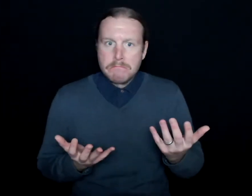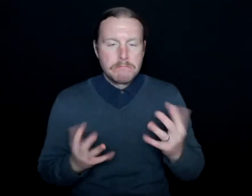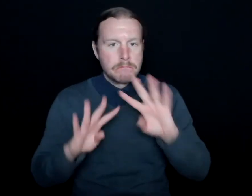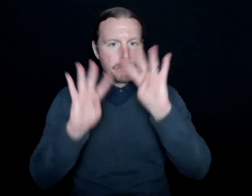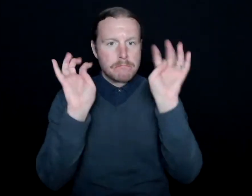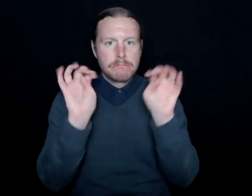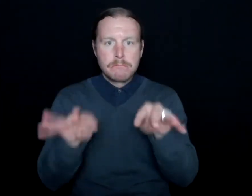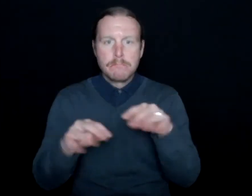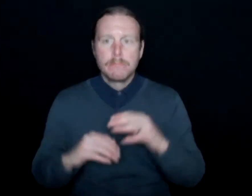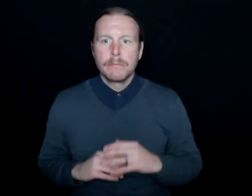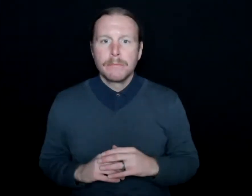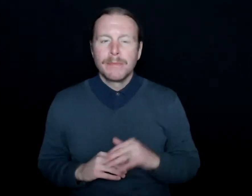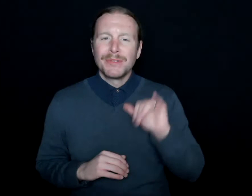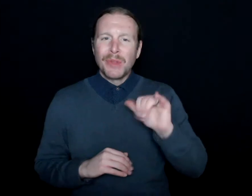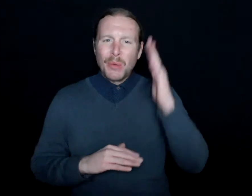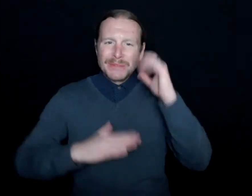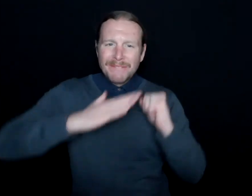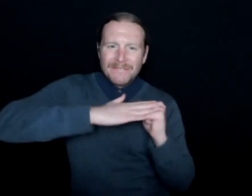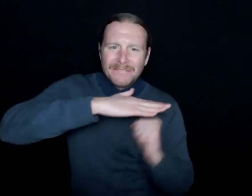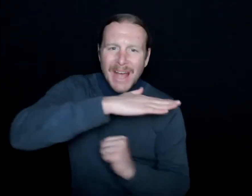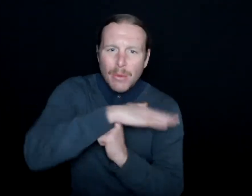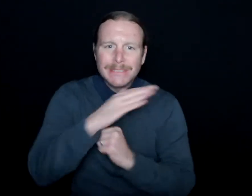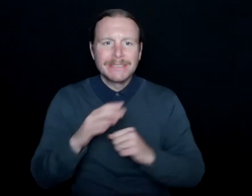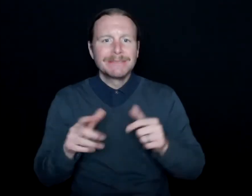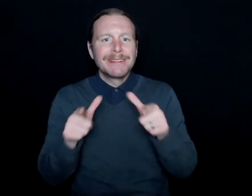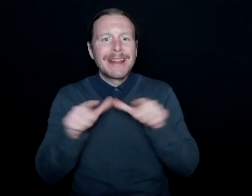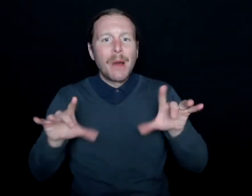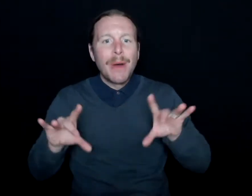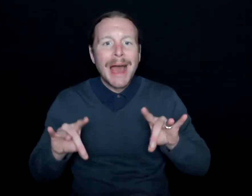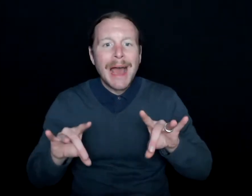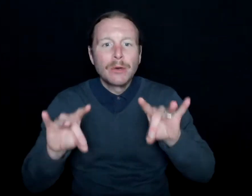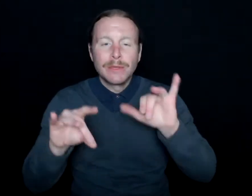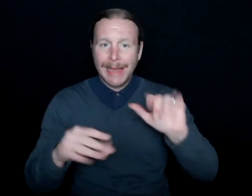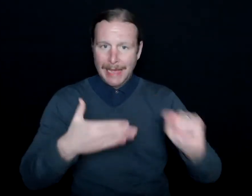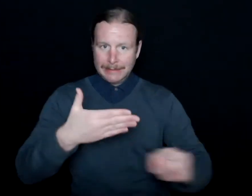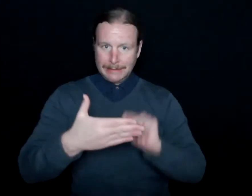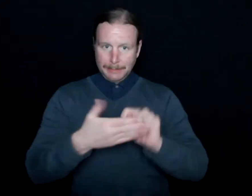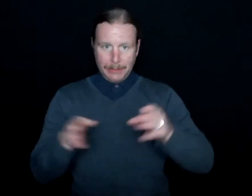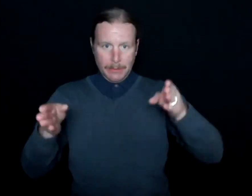the building blocks, the language acquisition period in that time frame was so critical.